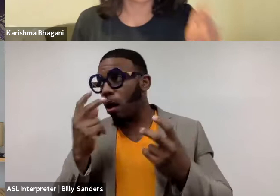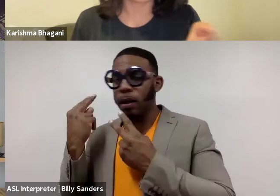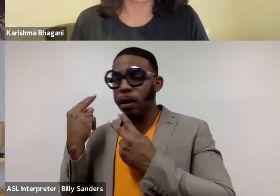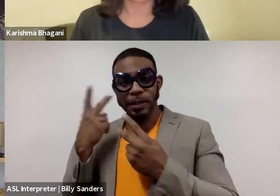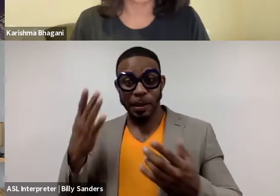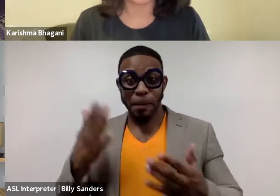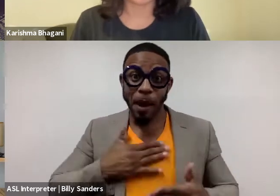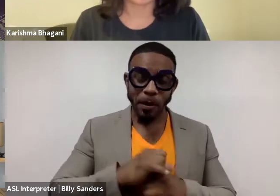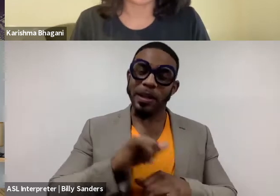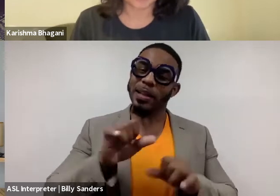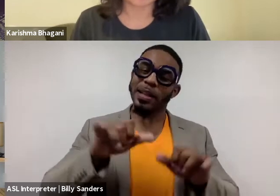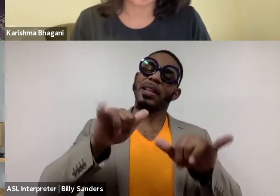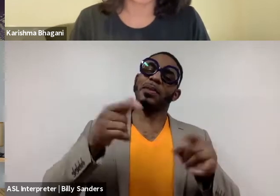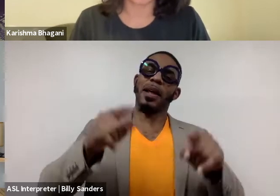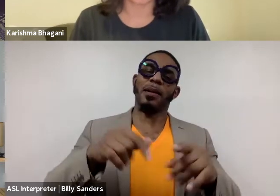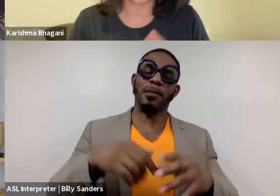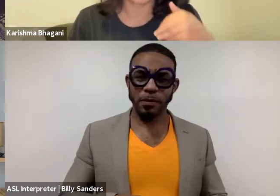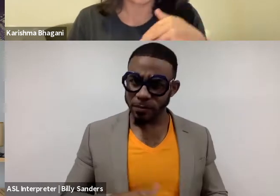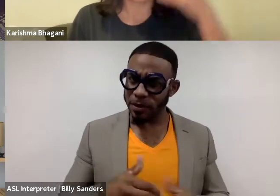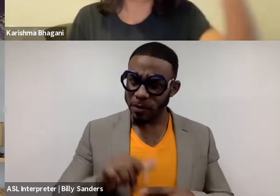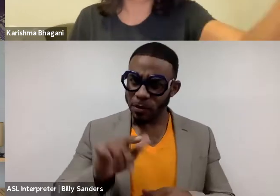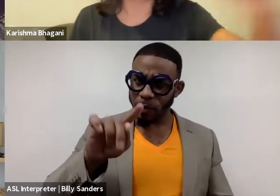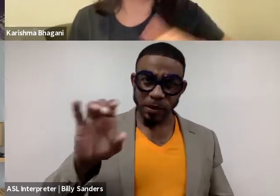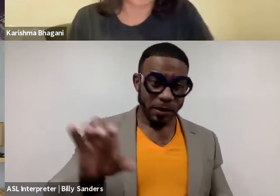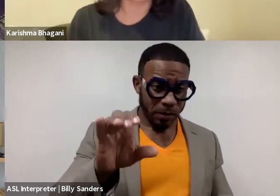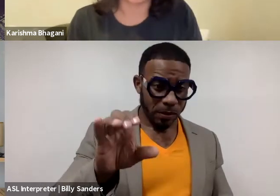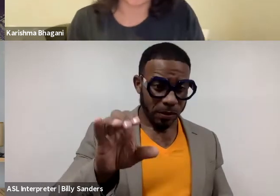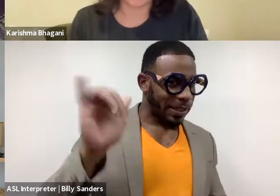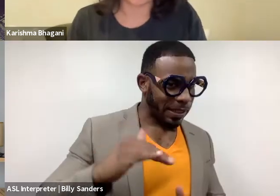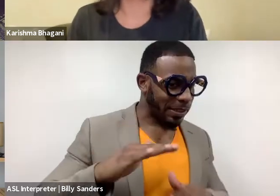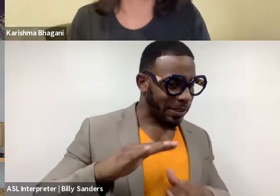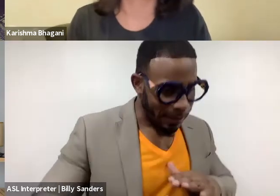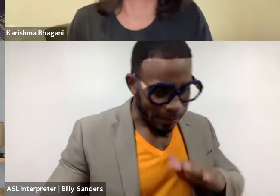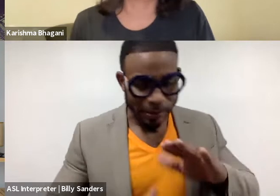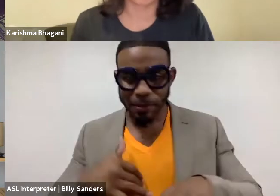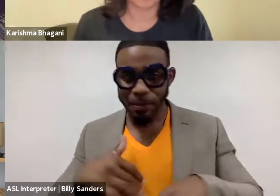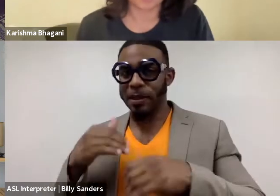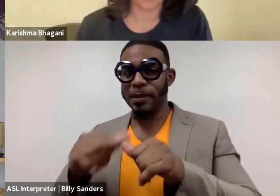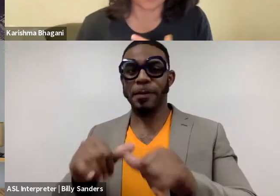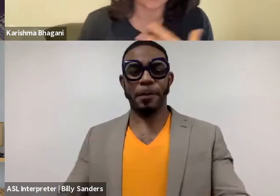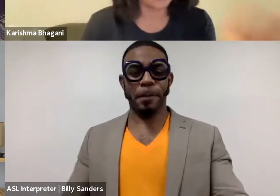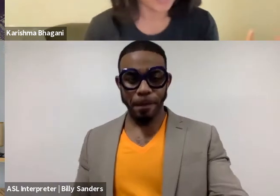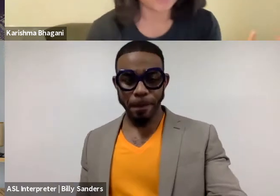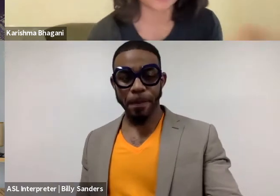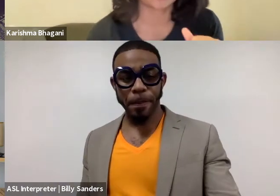"Yeah, this is what happened in the 21st century. This is the step I am going to take to continue with this kind of work or to challenge it